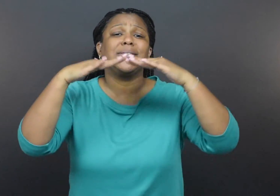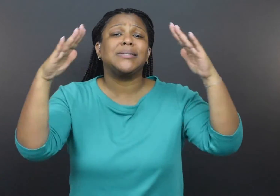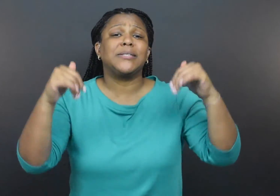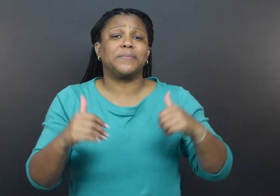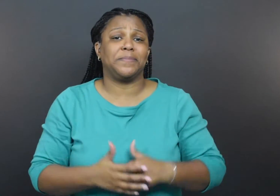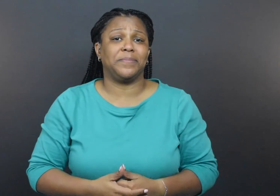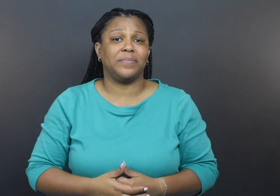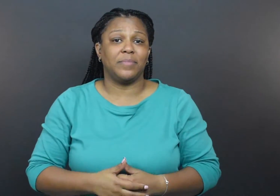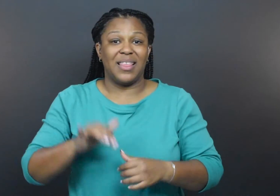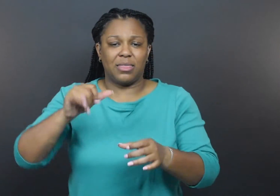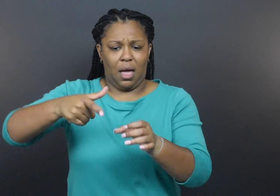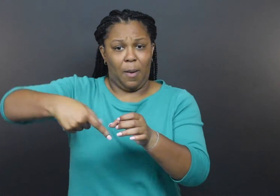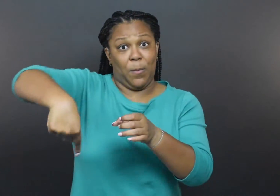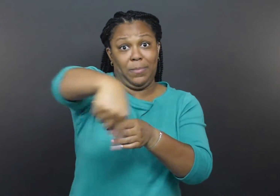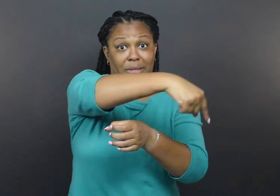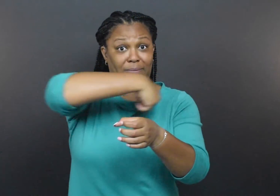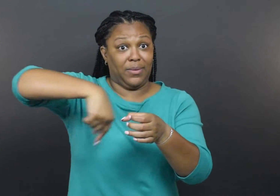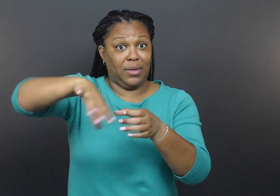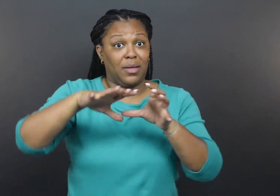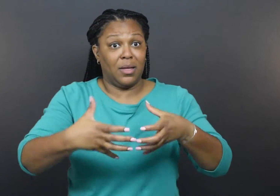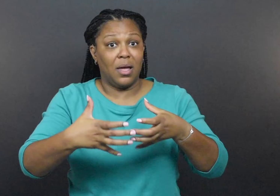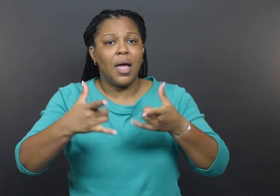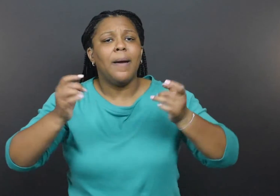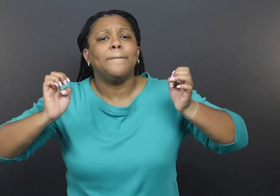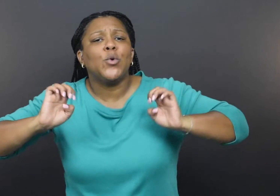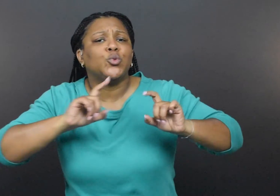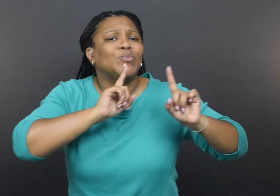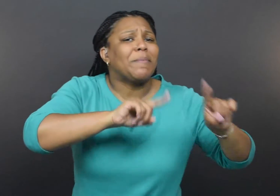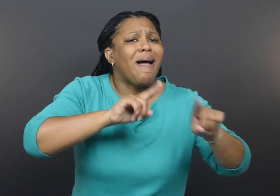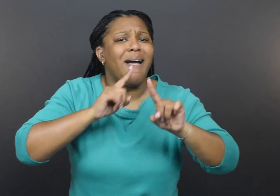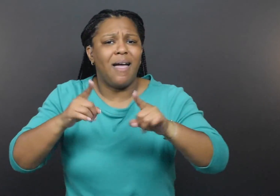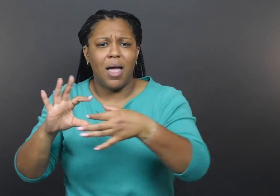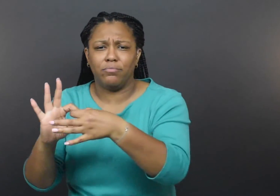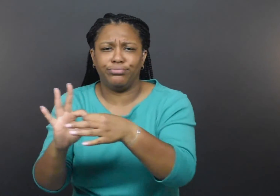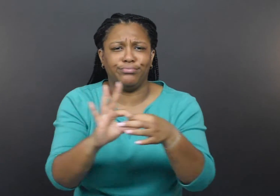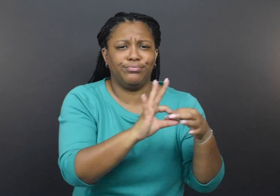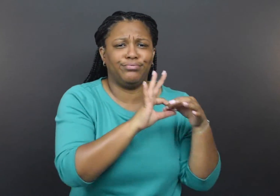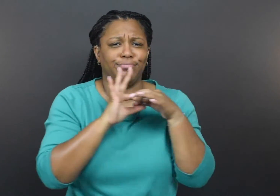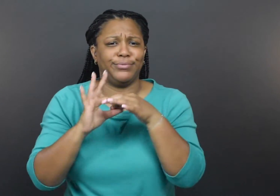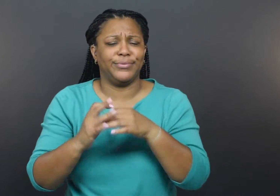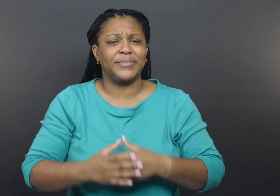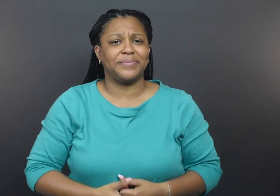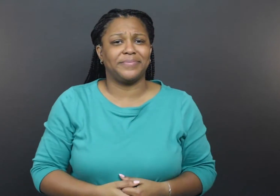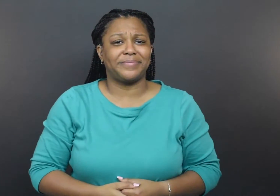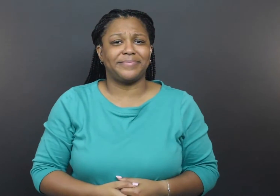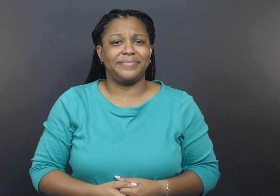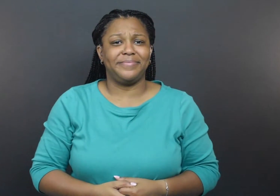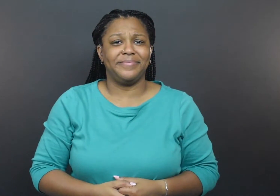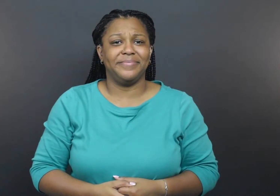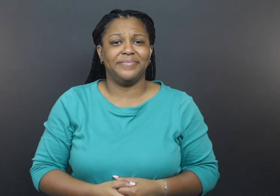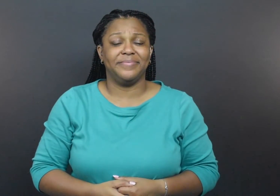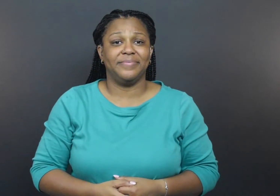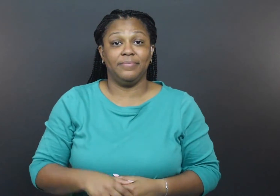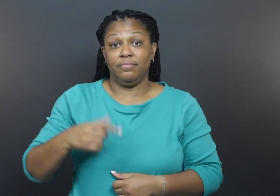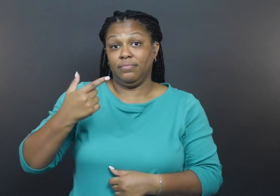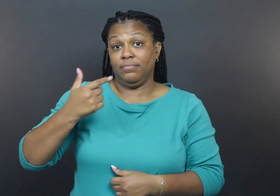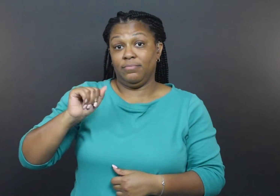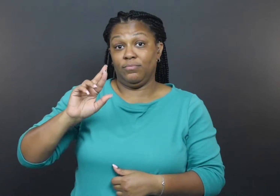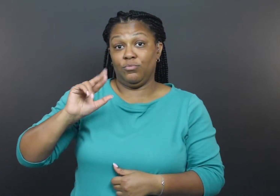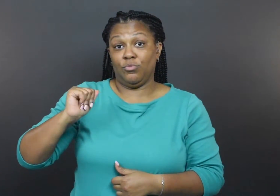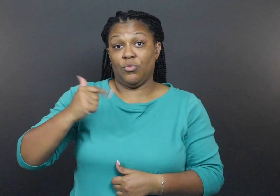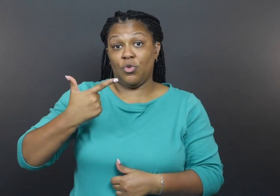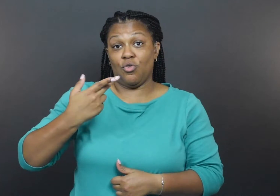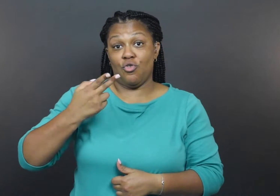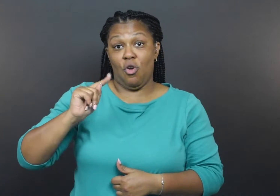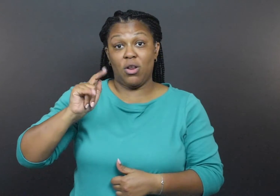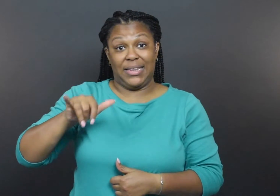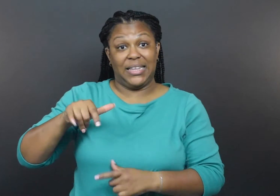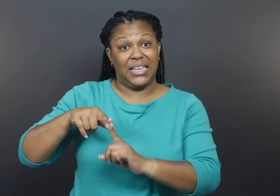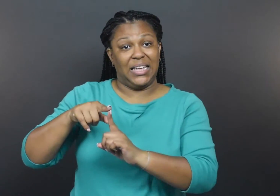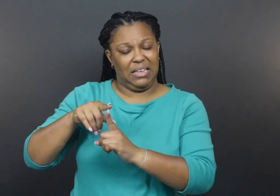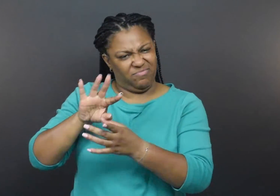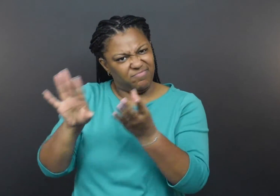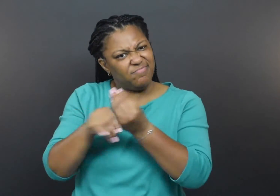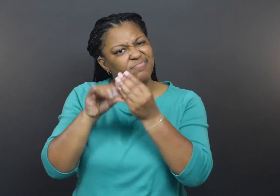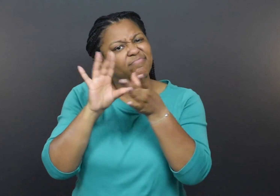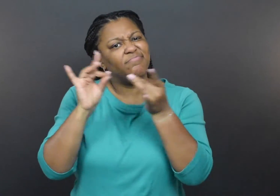Garaghty added, “The work that we were able to do with Trellis and Arrowhead Area Agency on Aging,